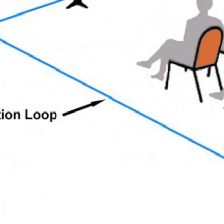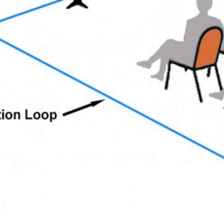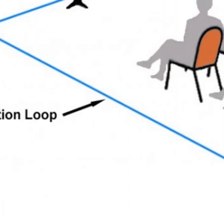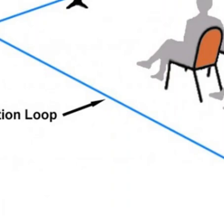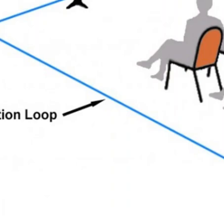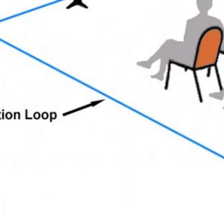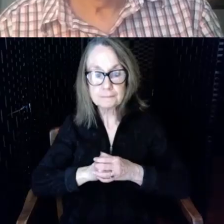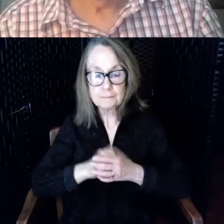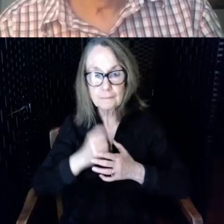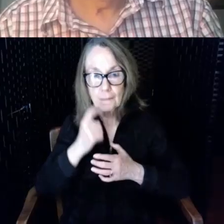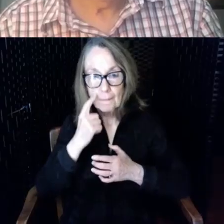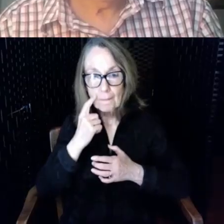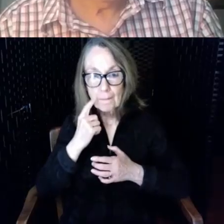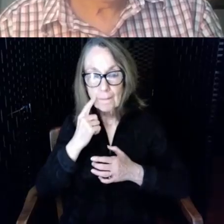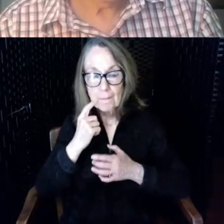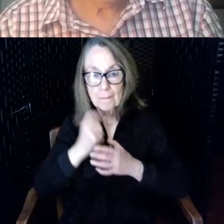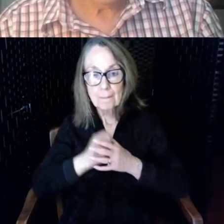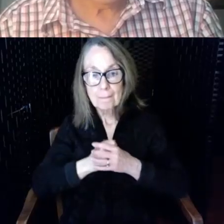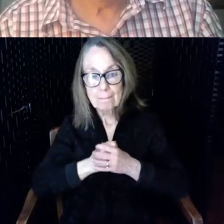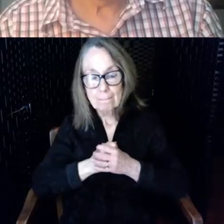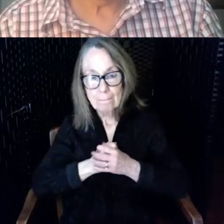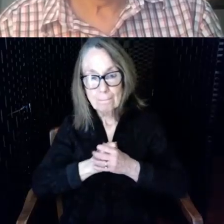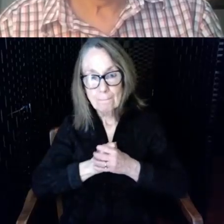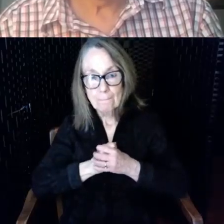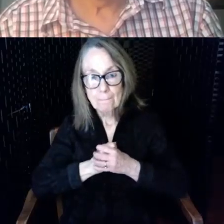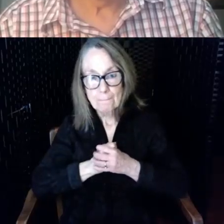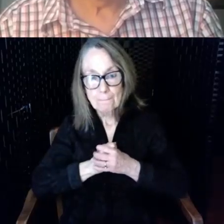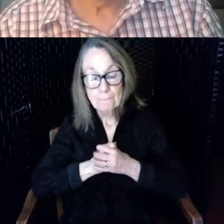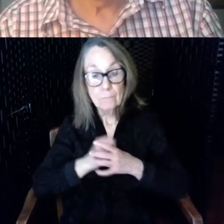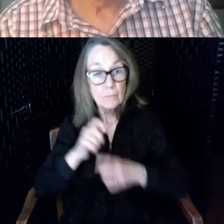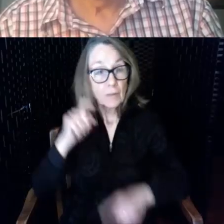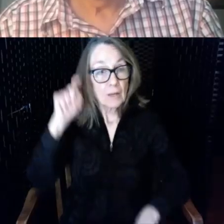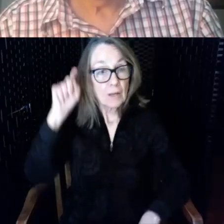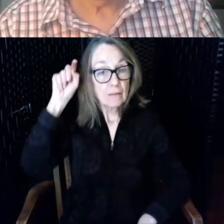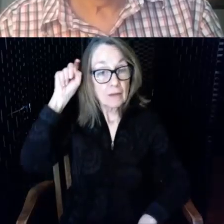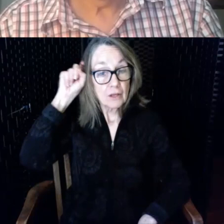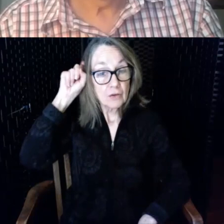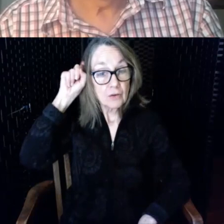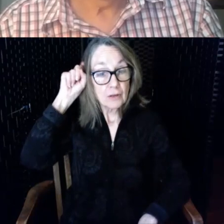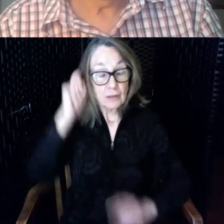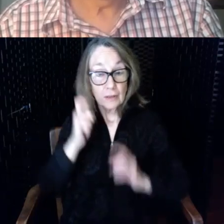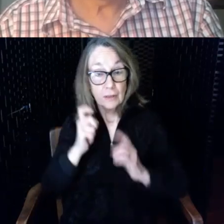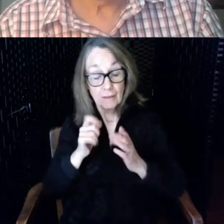a hearing aid is known technically as a magnetic induction